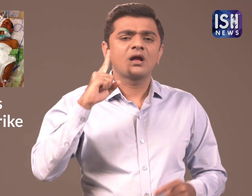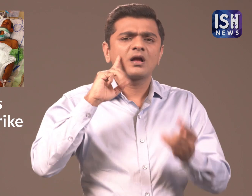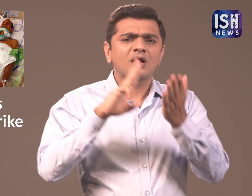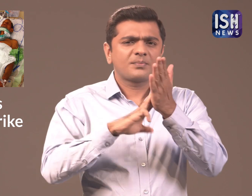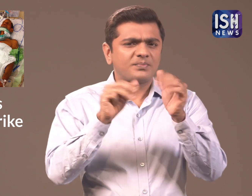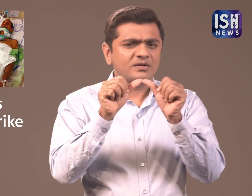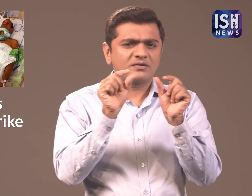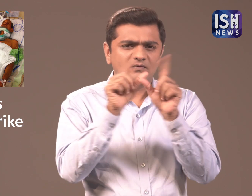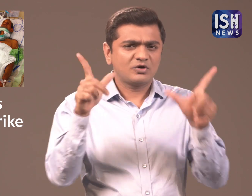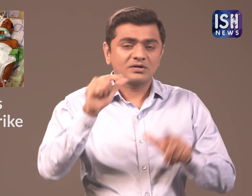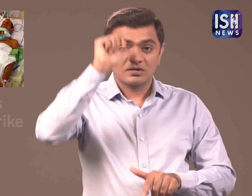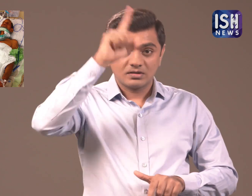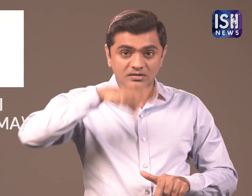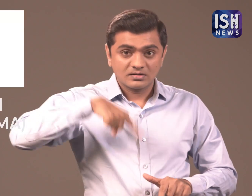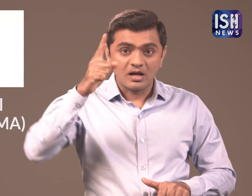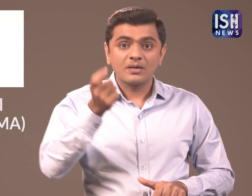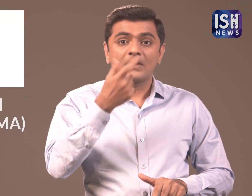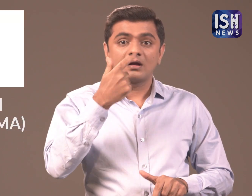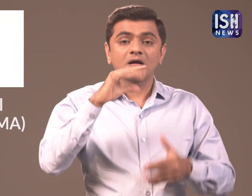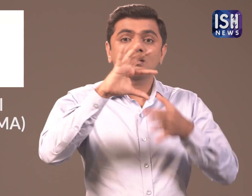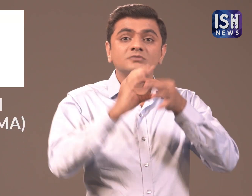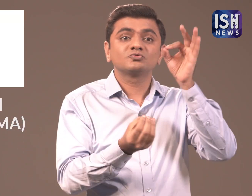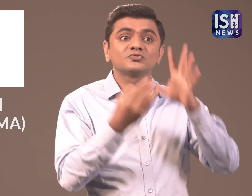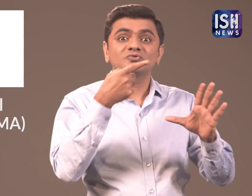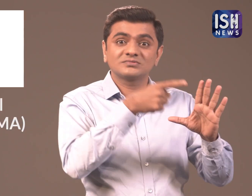The IMA stands for the Indian Medical Association.